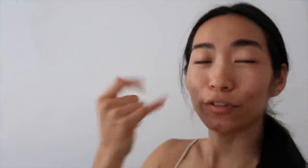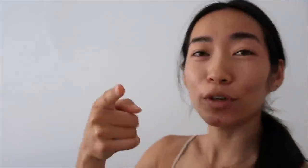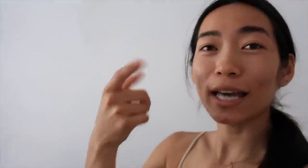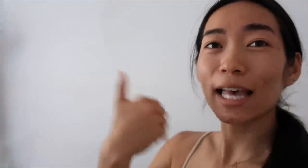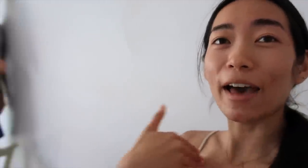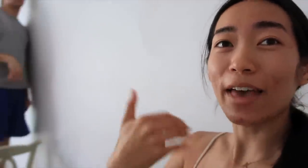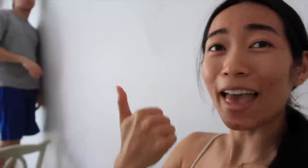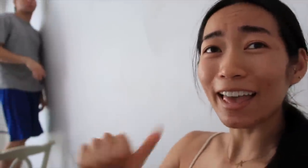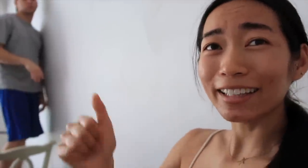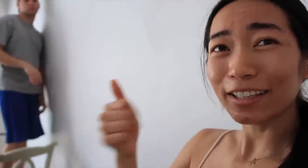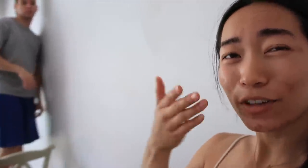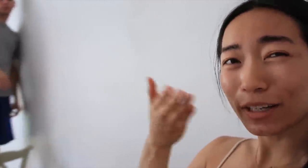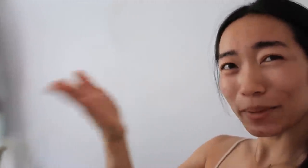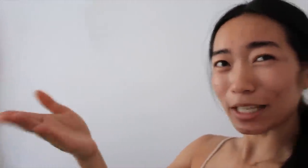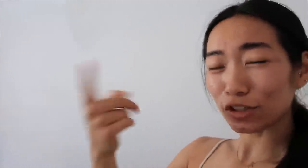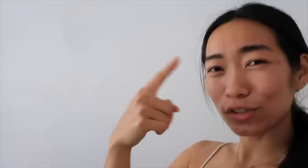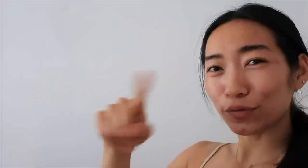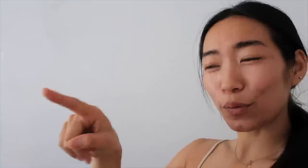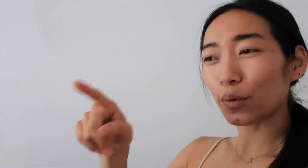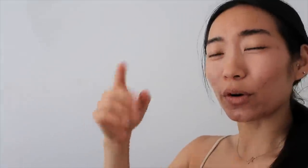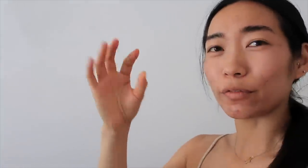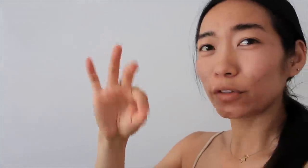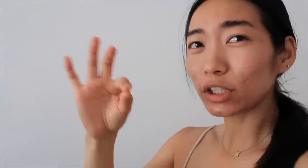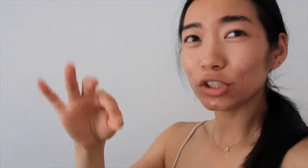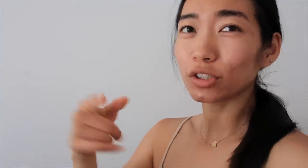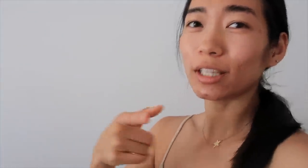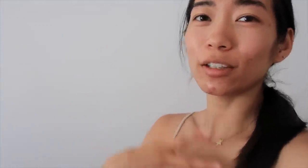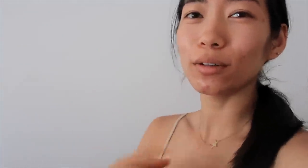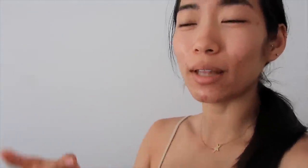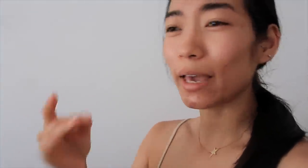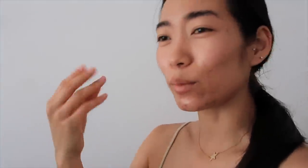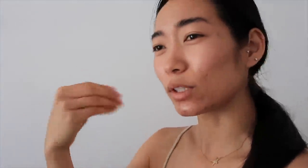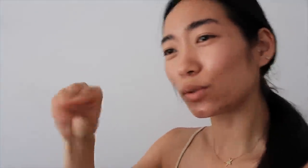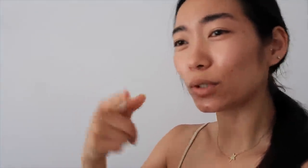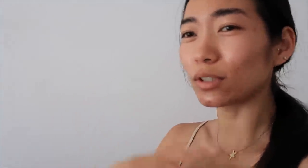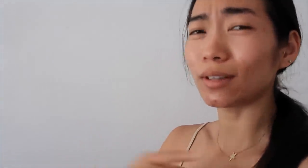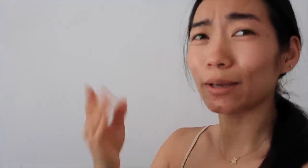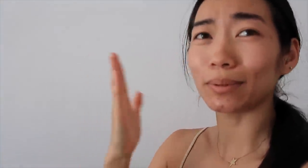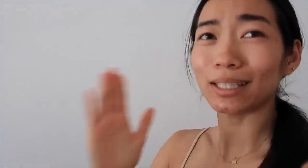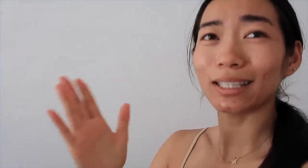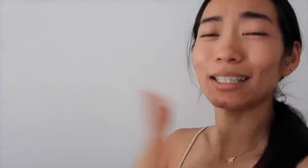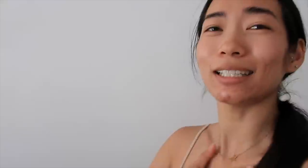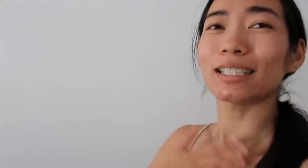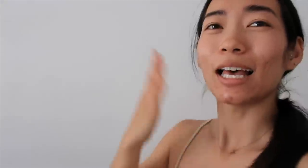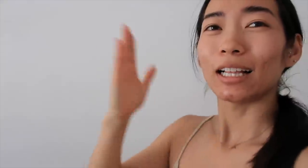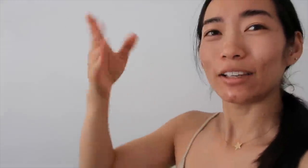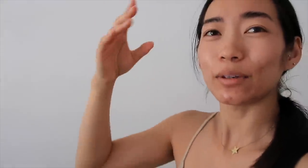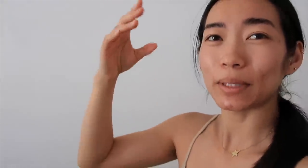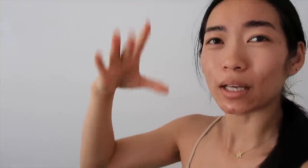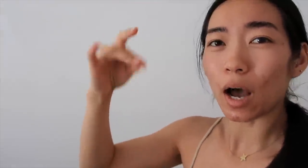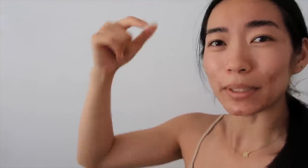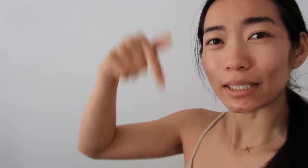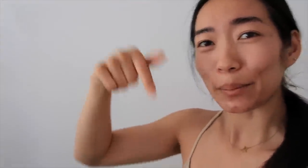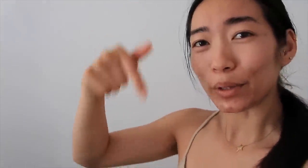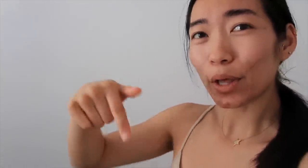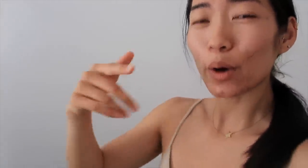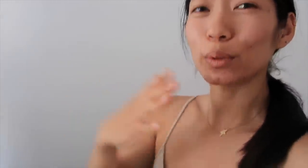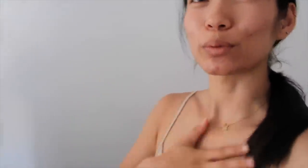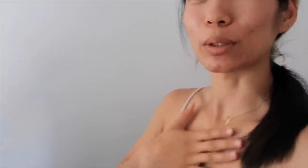If you have any recommendations for furniture you like, what stores you like please leave them in the comments down below